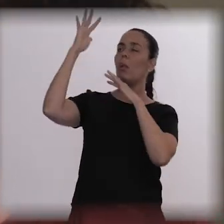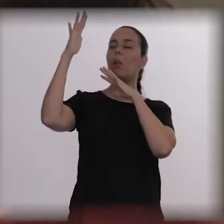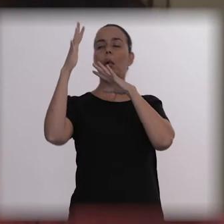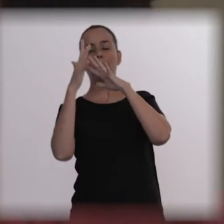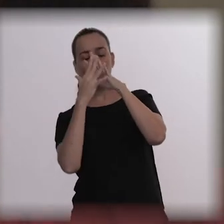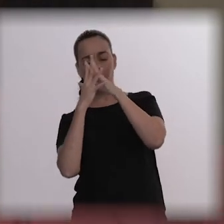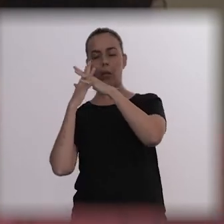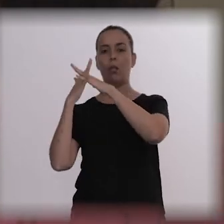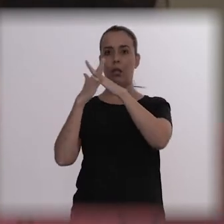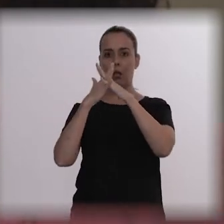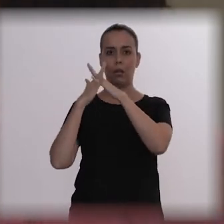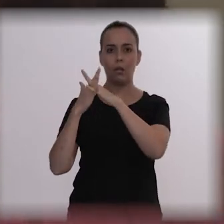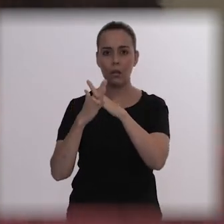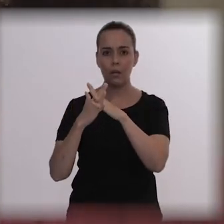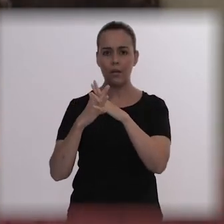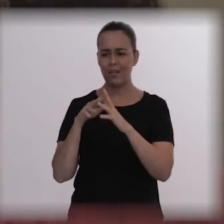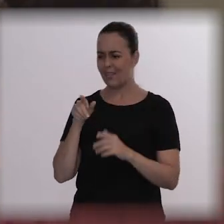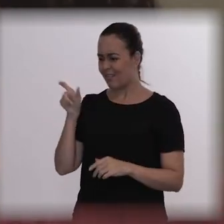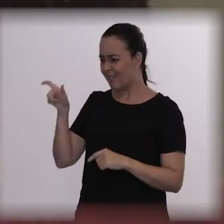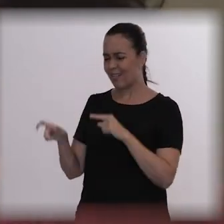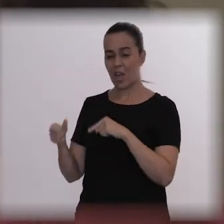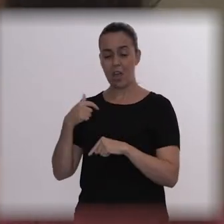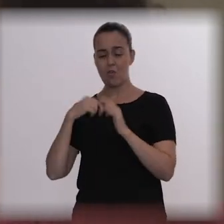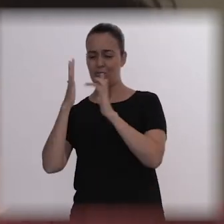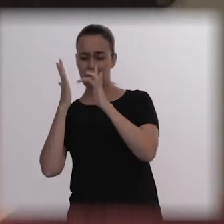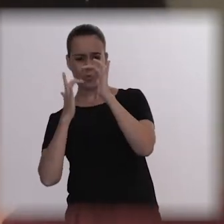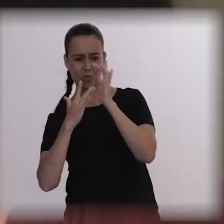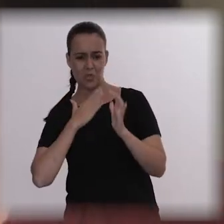Jesus Christ, my mother calls Mary, so, Our Lady,